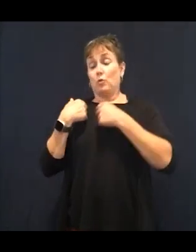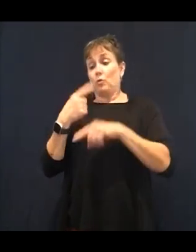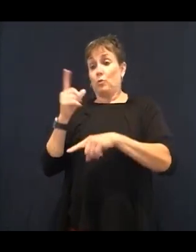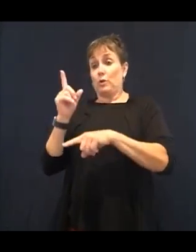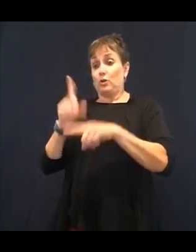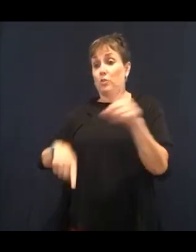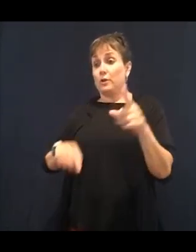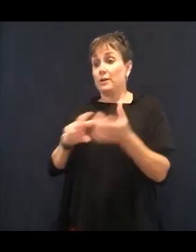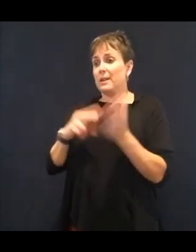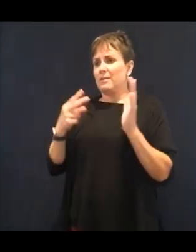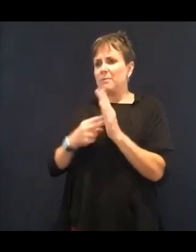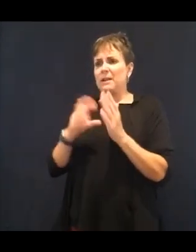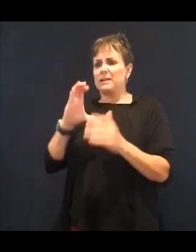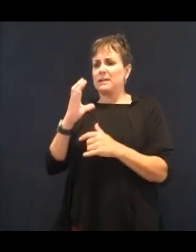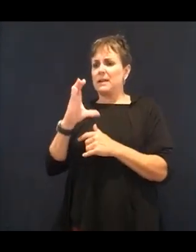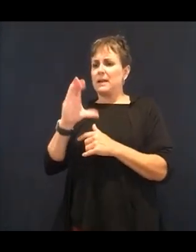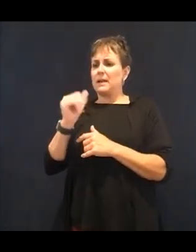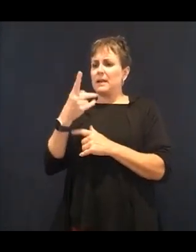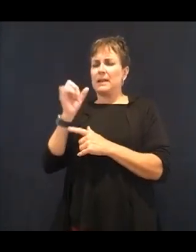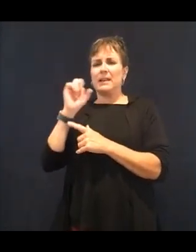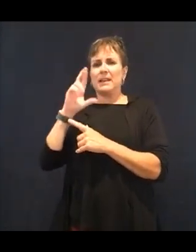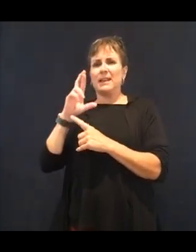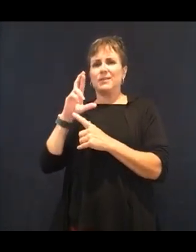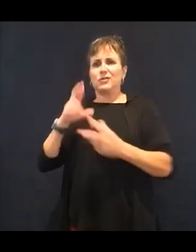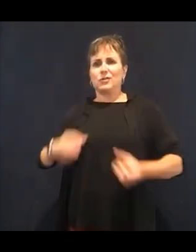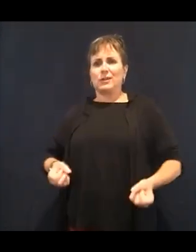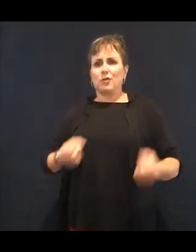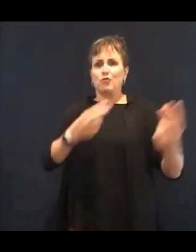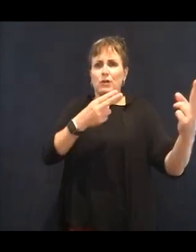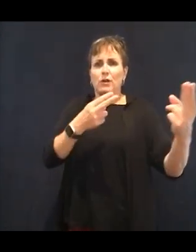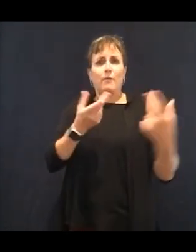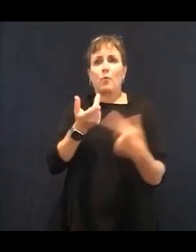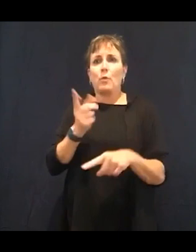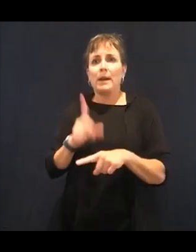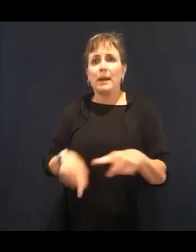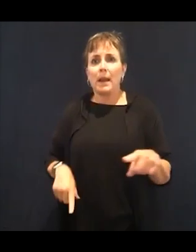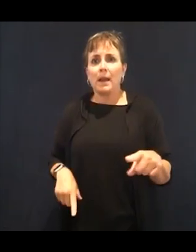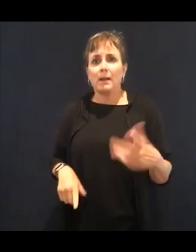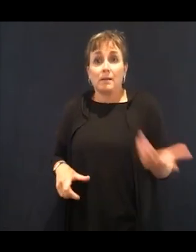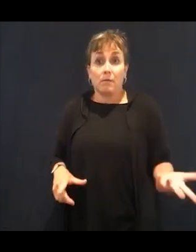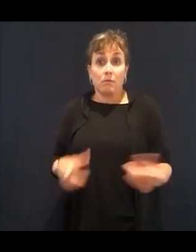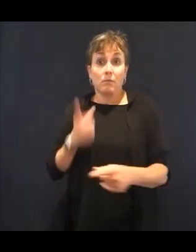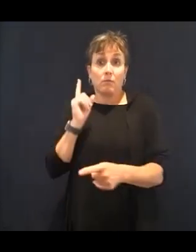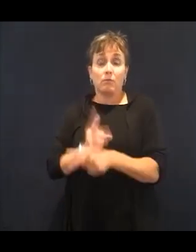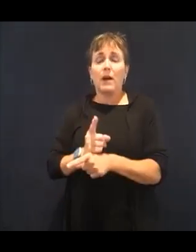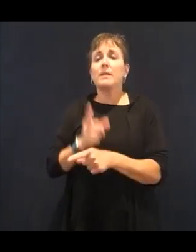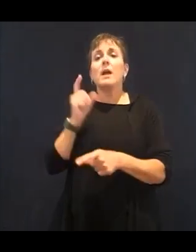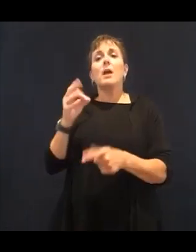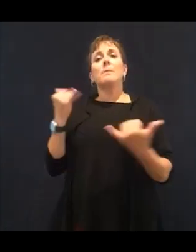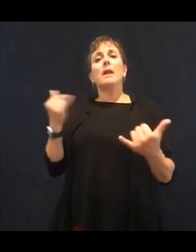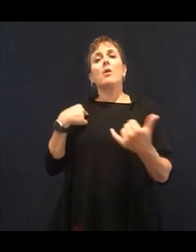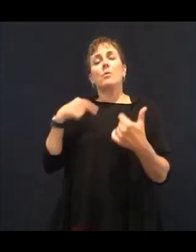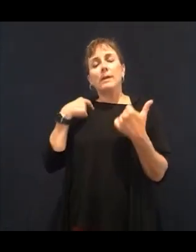and have a new. So there is hope and there is ways that we are absolutely